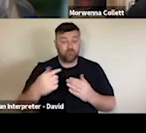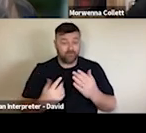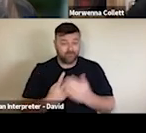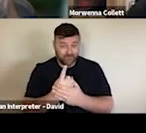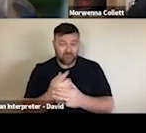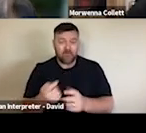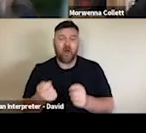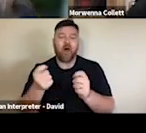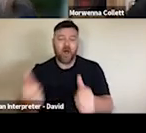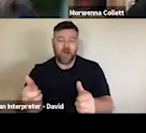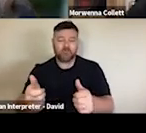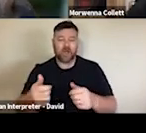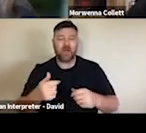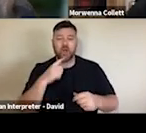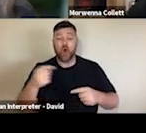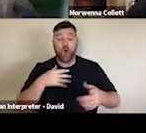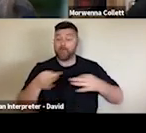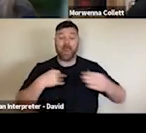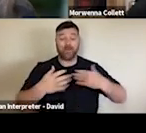Council and Patternmakers website.